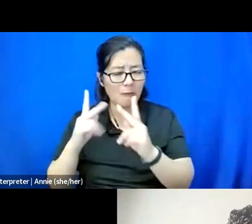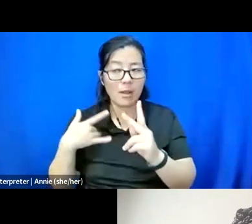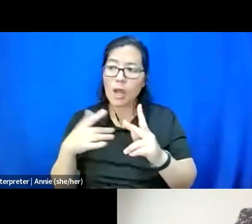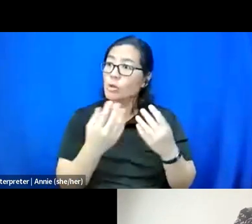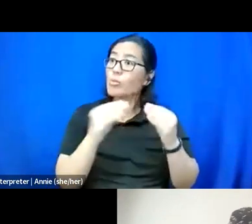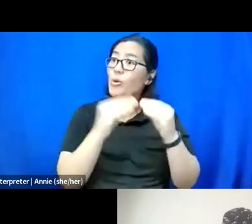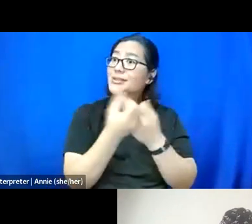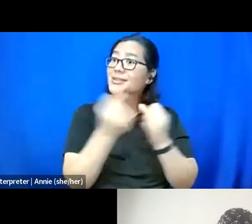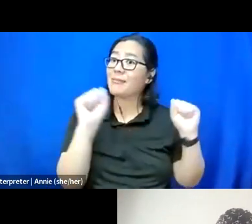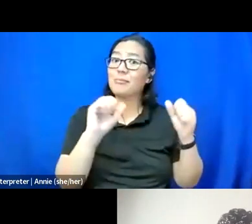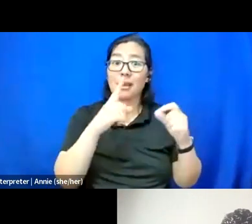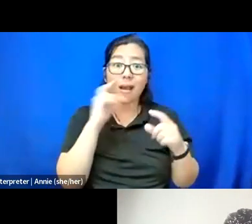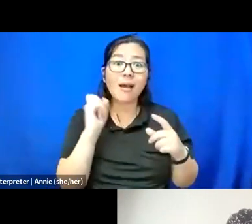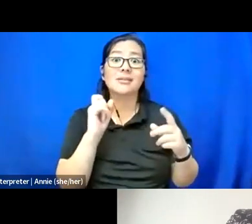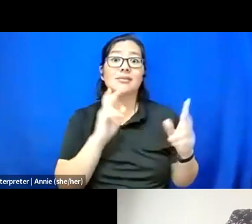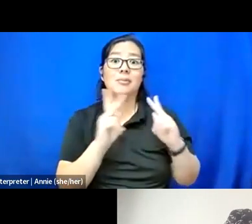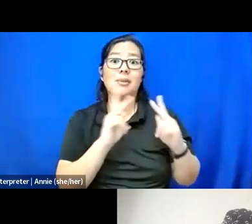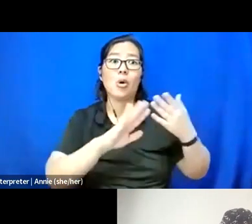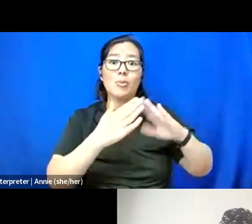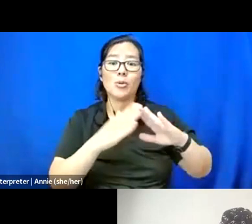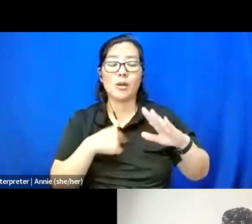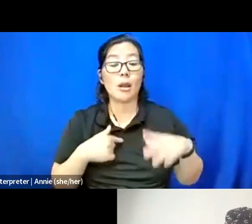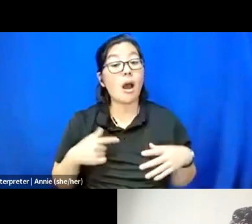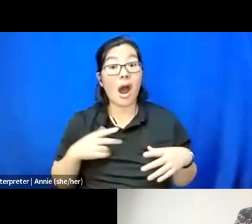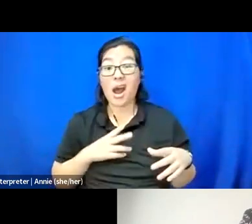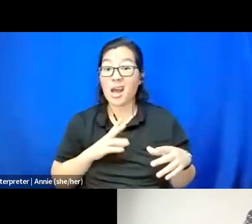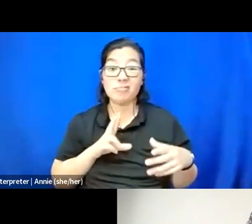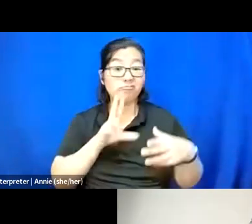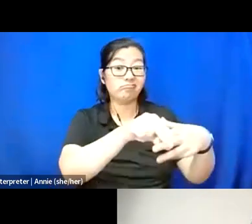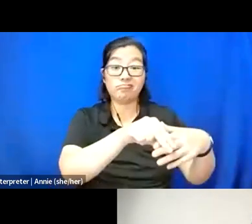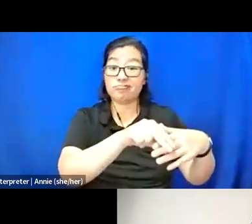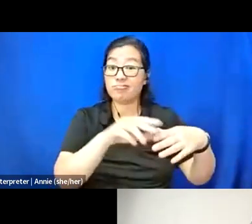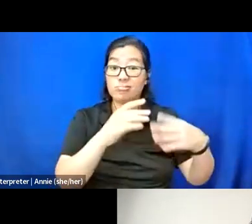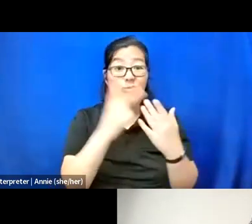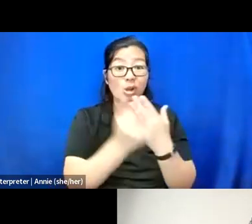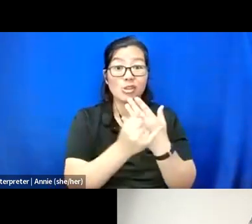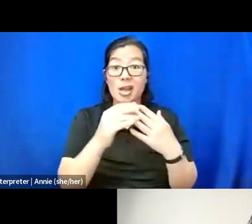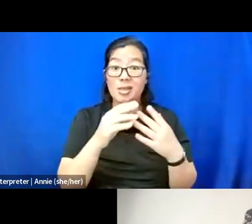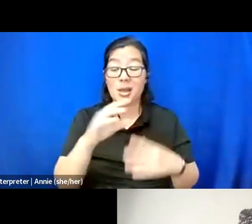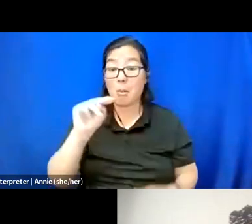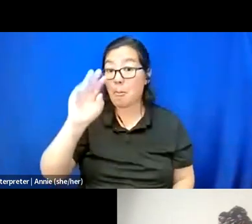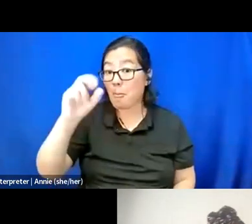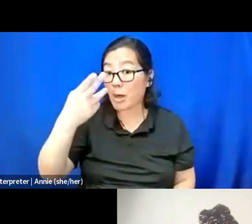Like, I was one of the people who, you know, jumped on Project Mushroom when that started and then watch how that caved, you know?